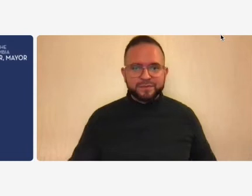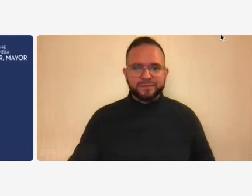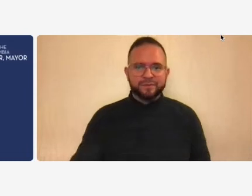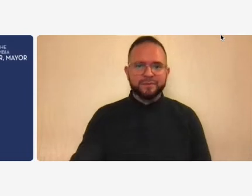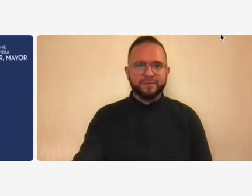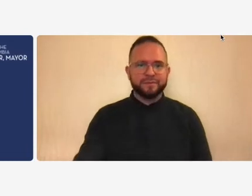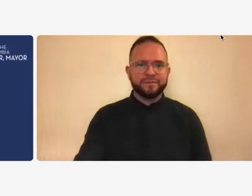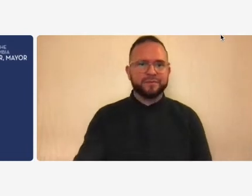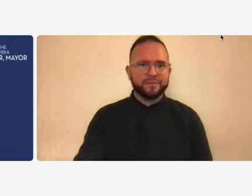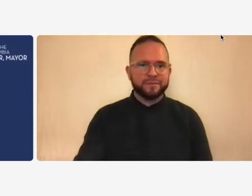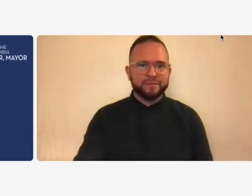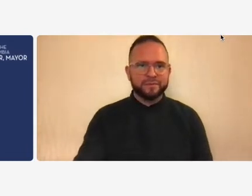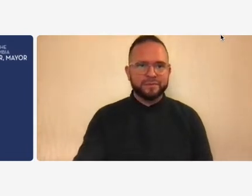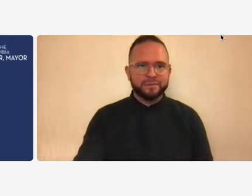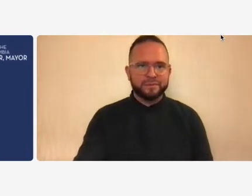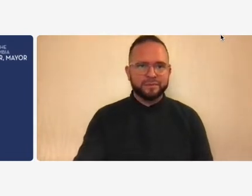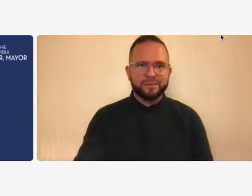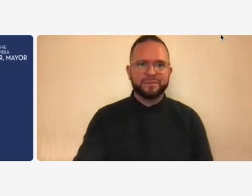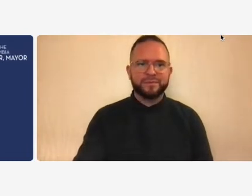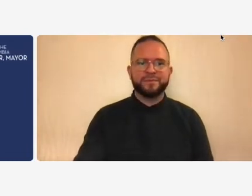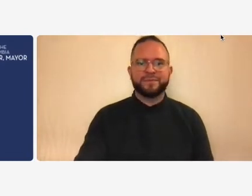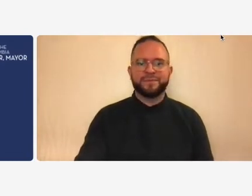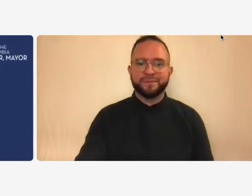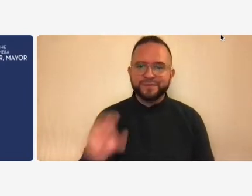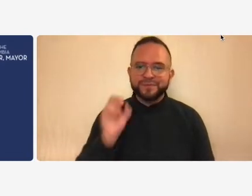all right i apologize for that technical difficulty good morning everyone my name is